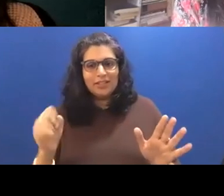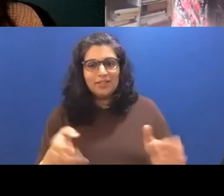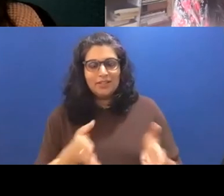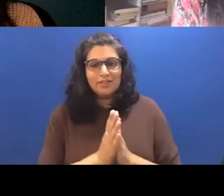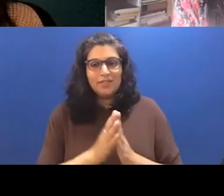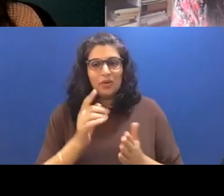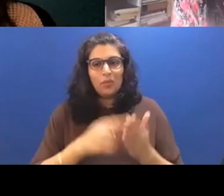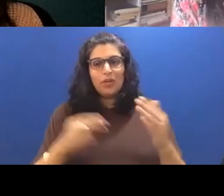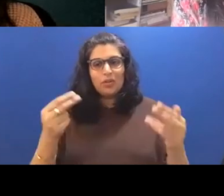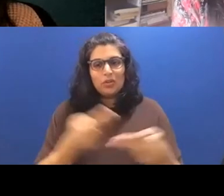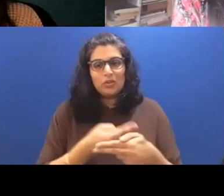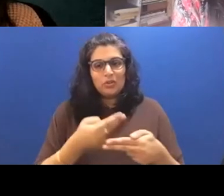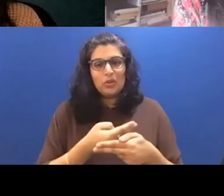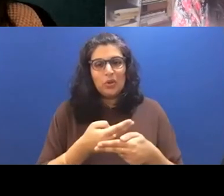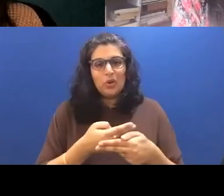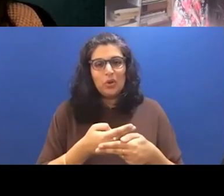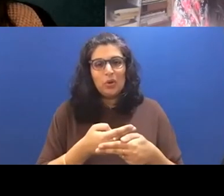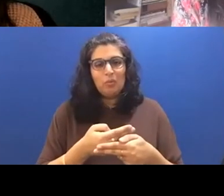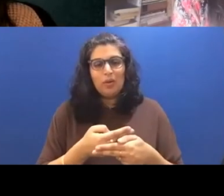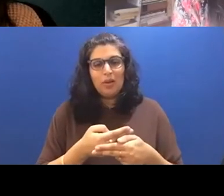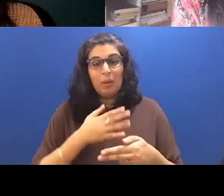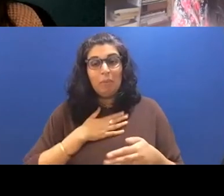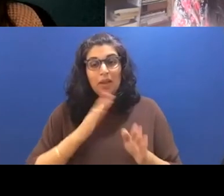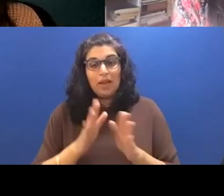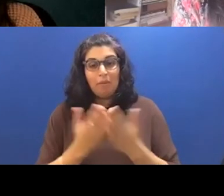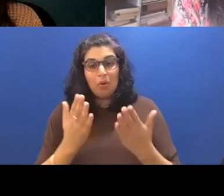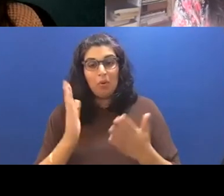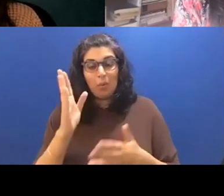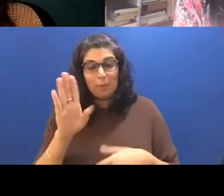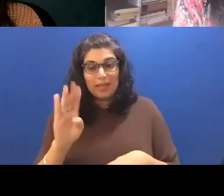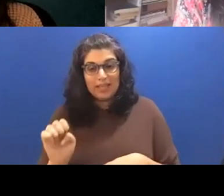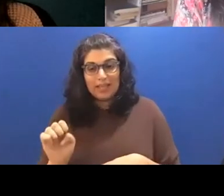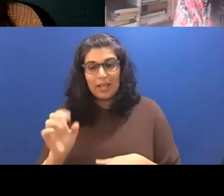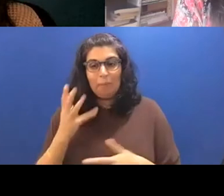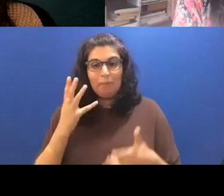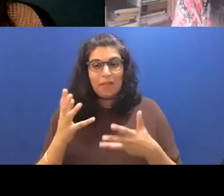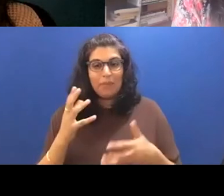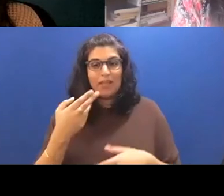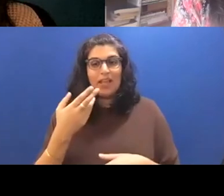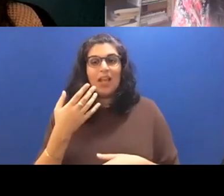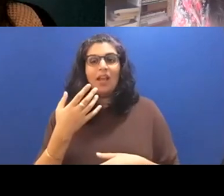I thought win me something. Could be. And I think maybe it's hot and sour soup because